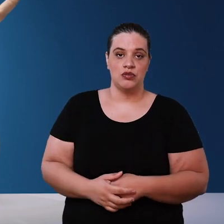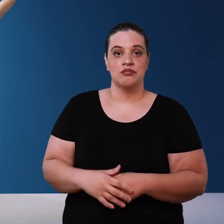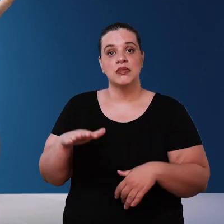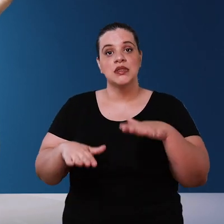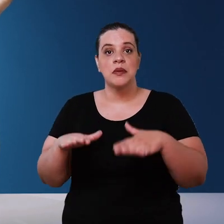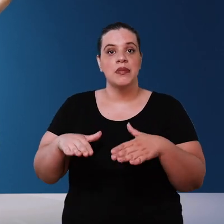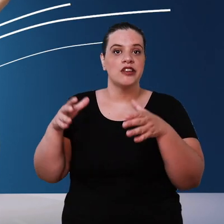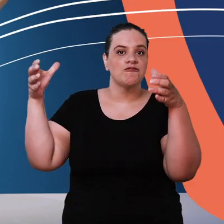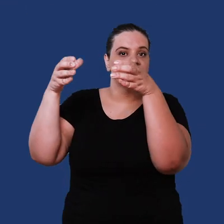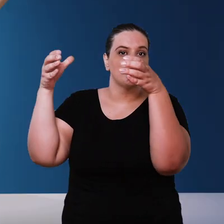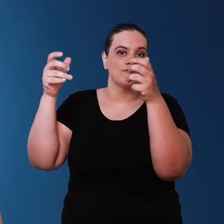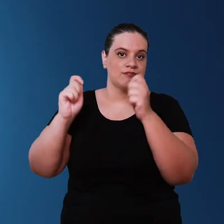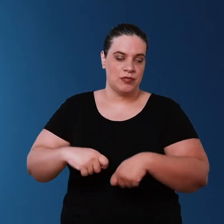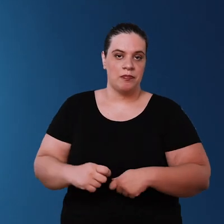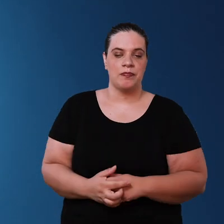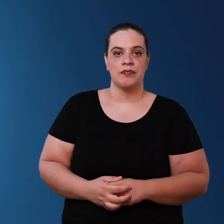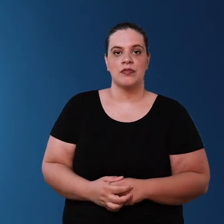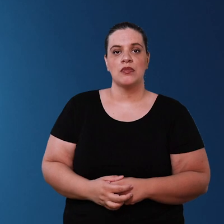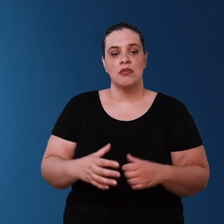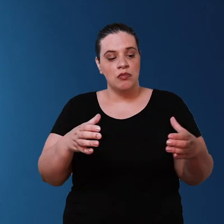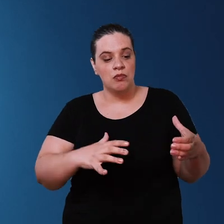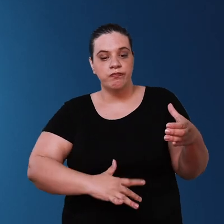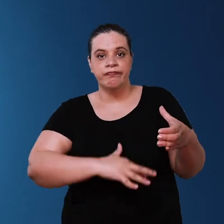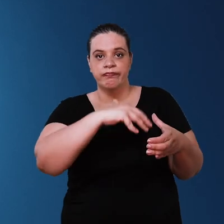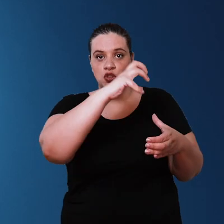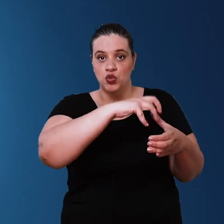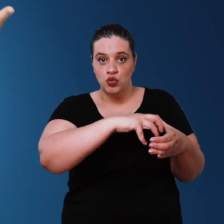depending on the space available to think about the size of the cistern we